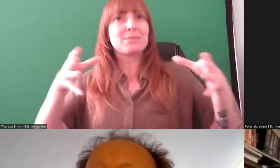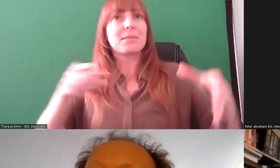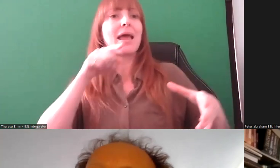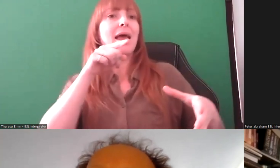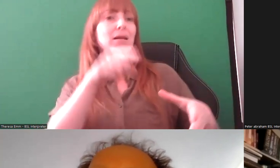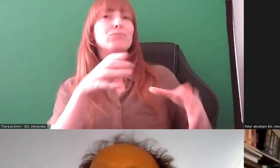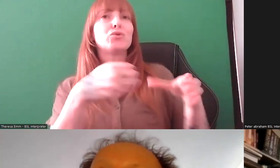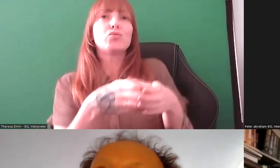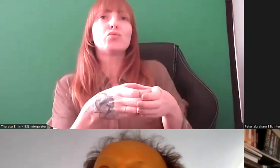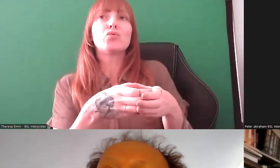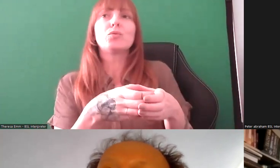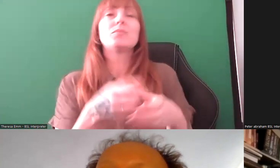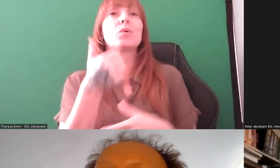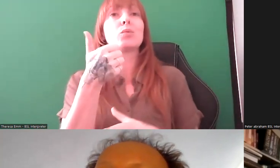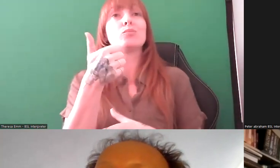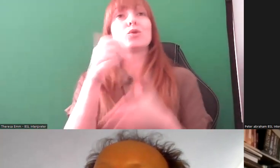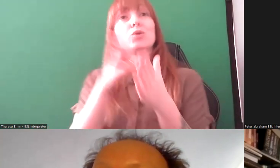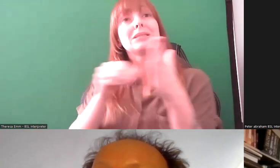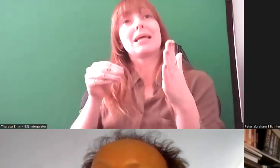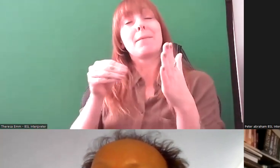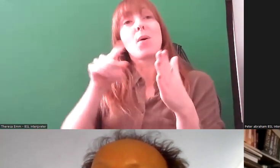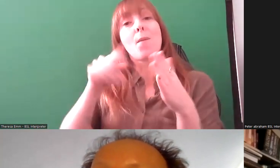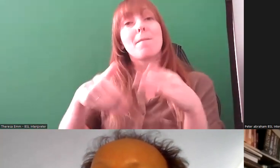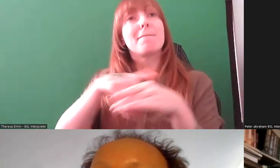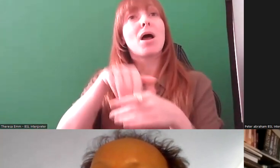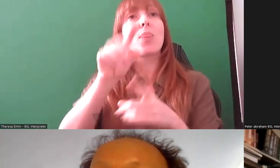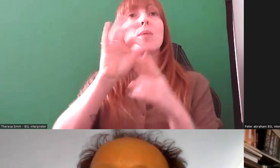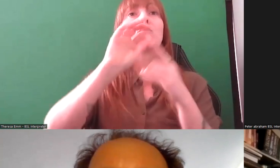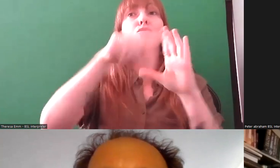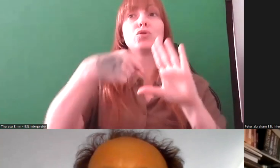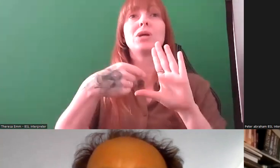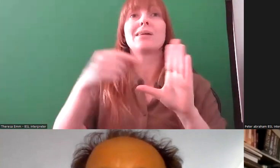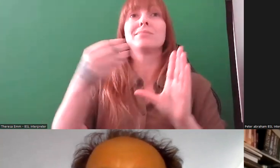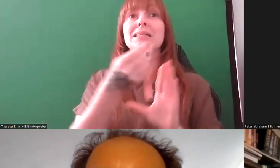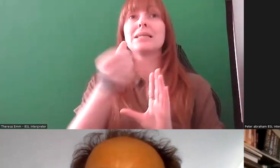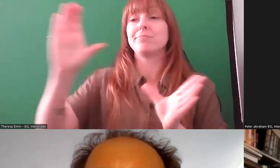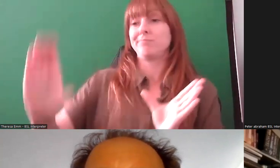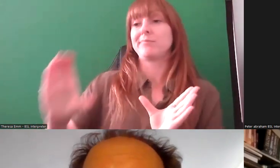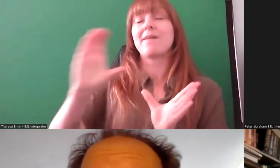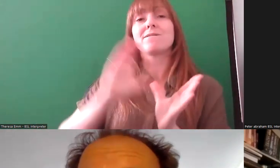good example is as part of this project is we got funding for an access audit we did at the very